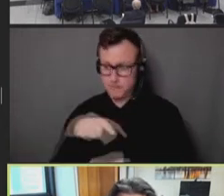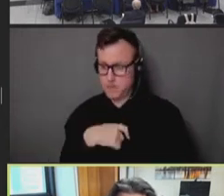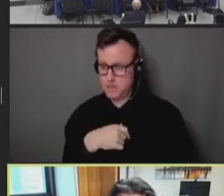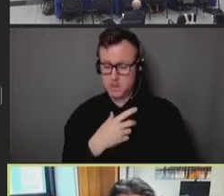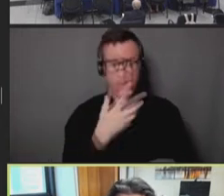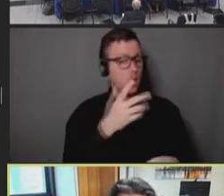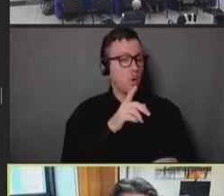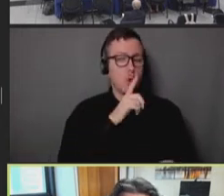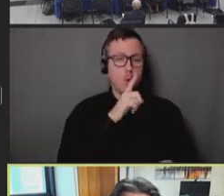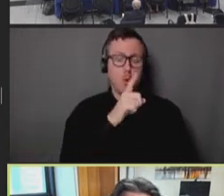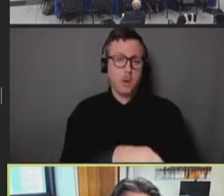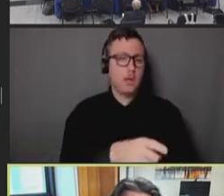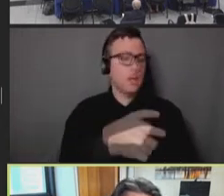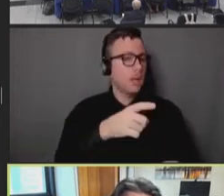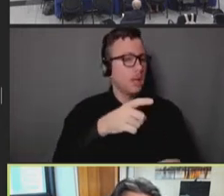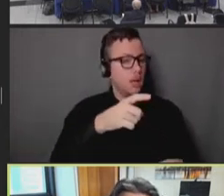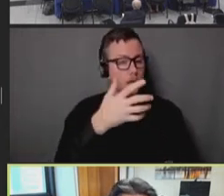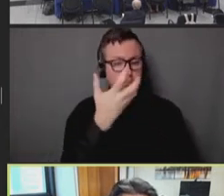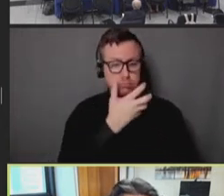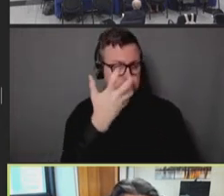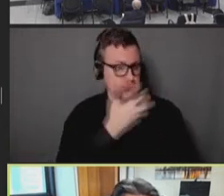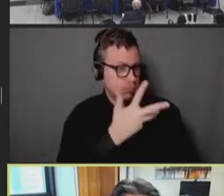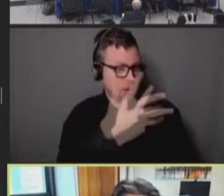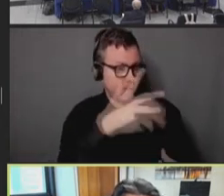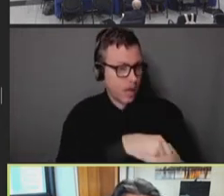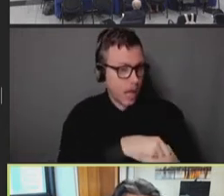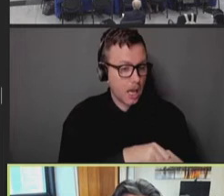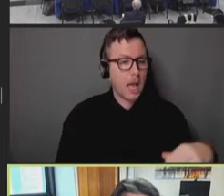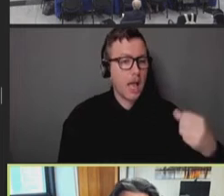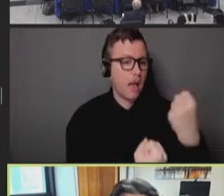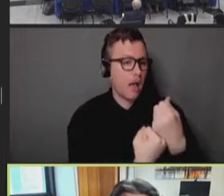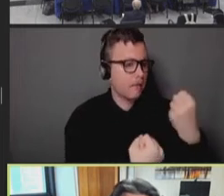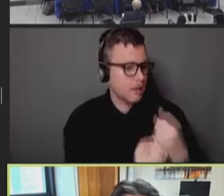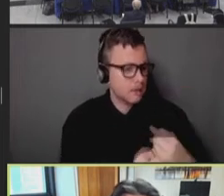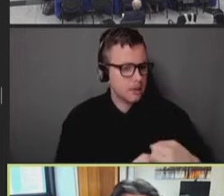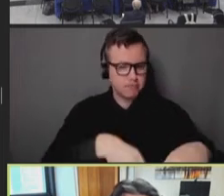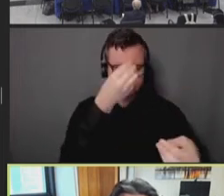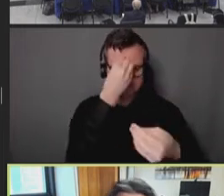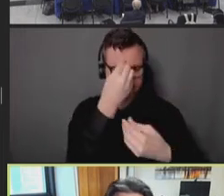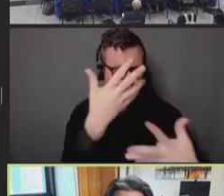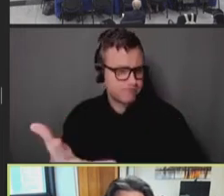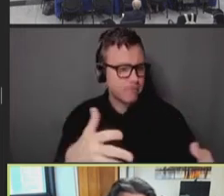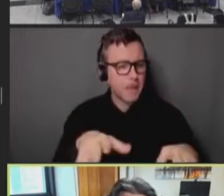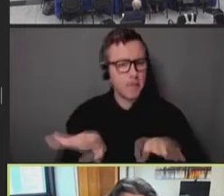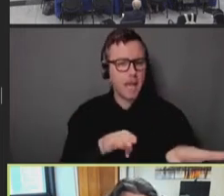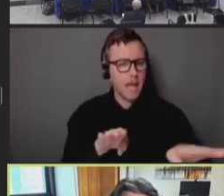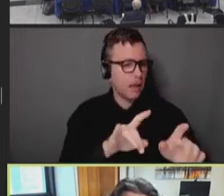advocacy, dissemination of information, and behavior change from the affected community.